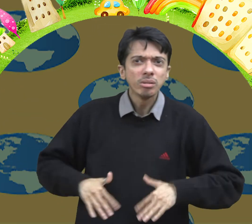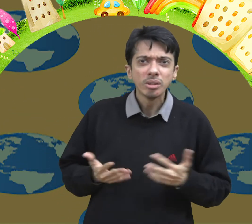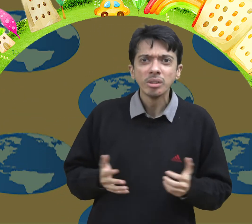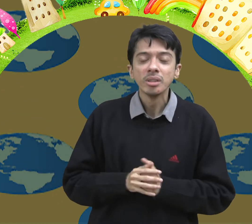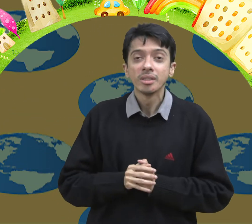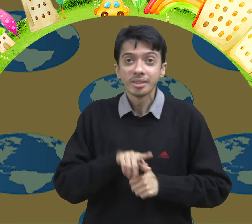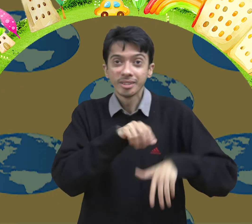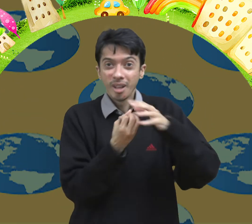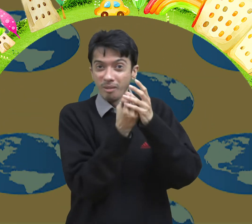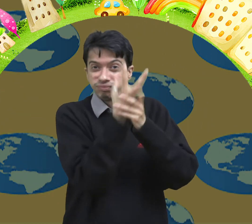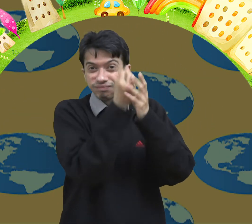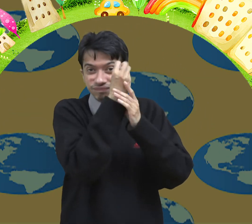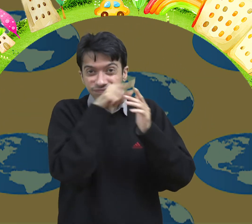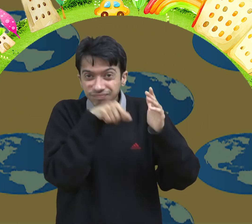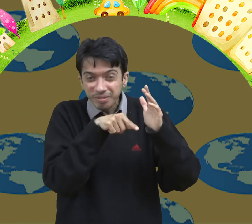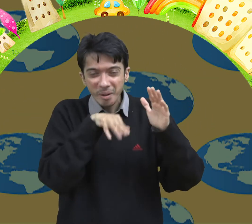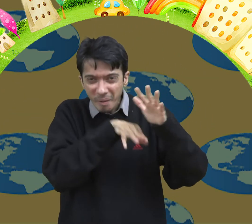How does water become polluted?